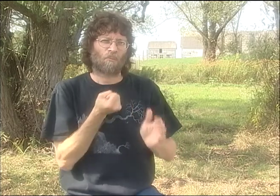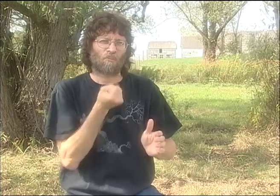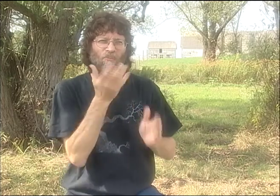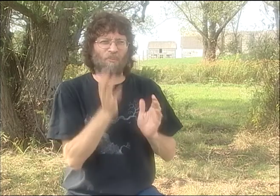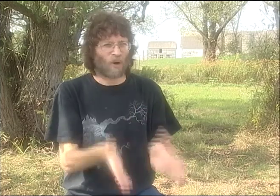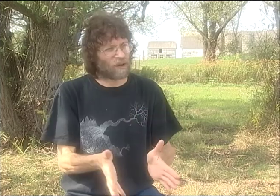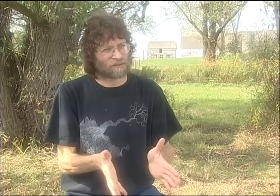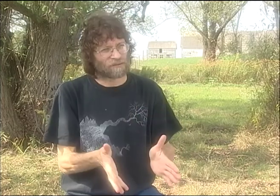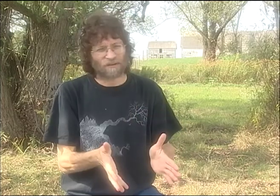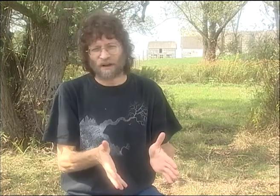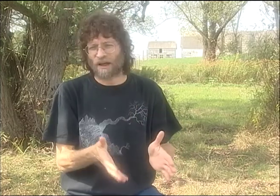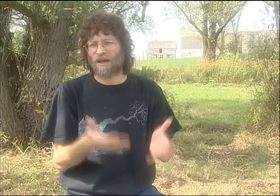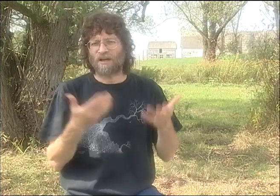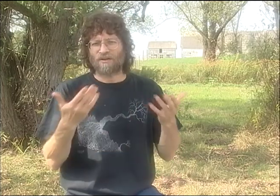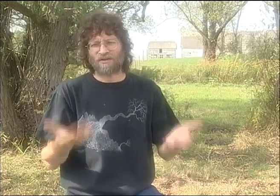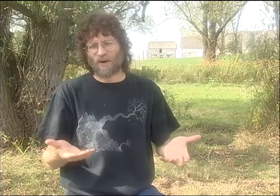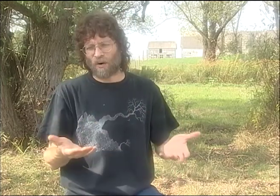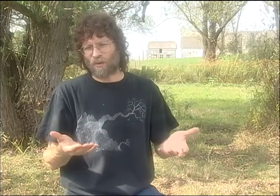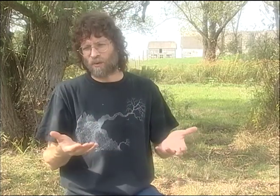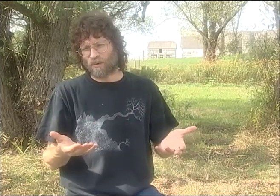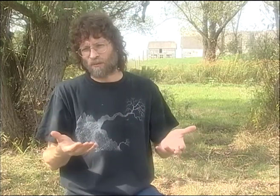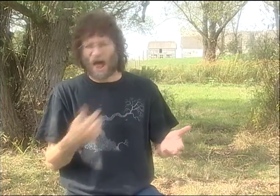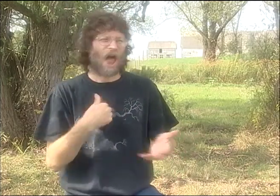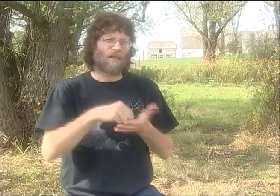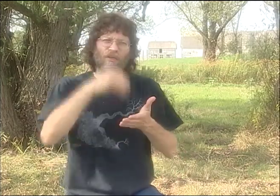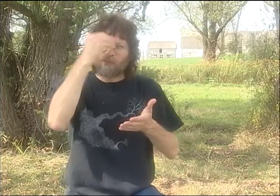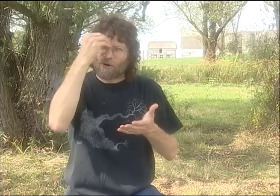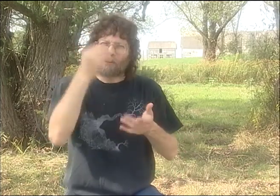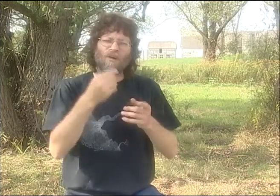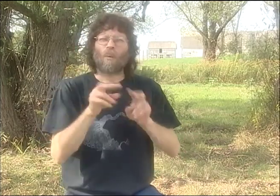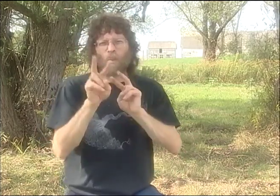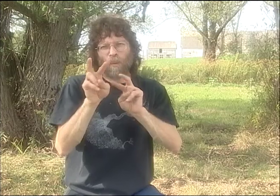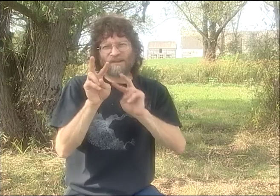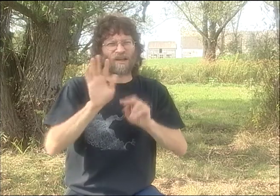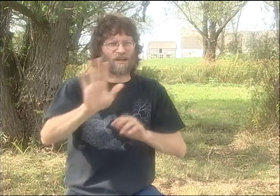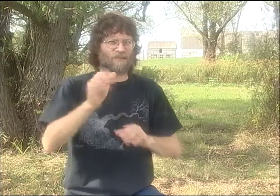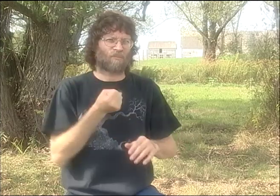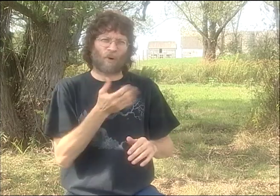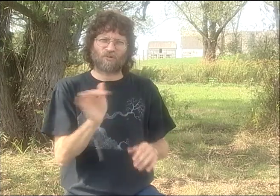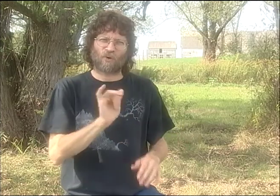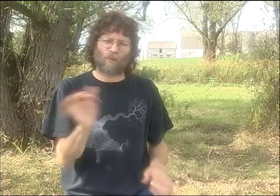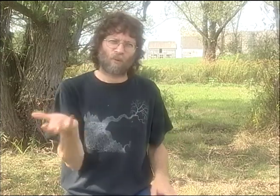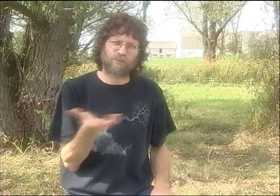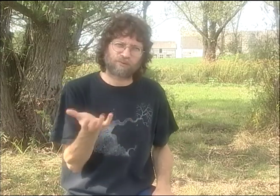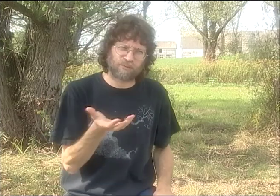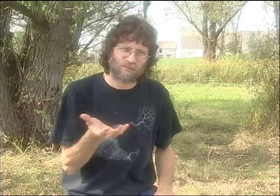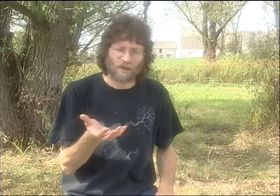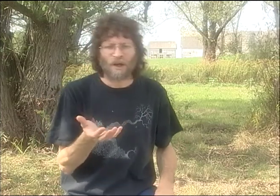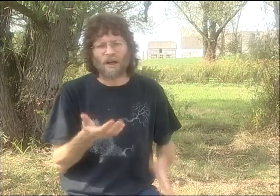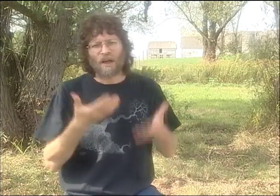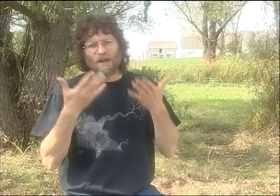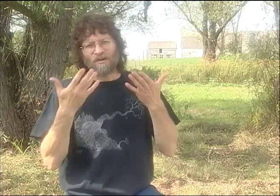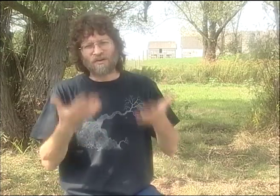JIM IN AN INCREDIBLY ACCOMPLISHED POET, JUST A WONDERFUL, WONDERFUL POET.